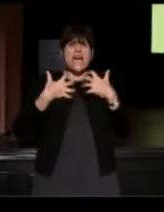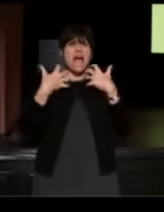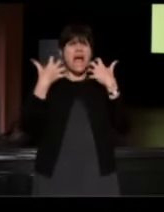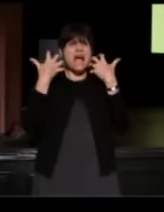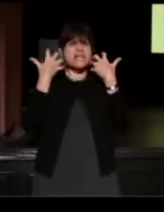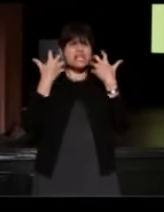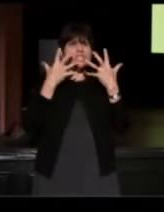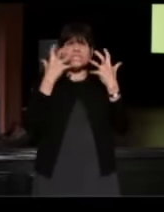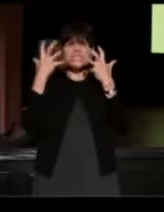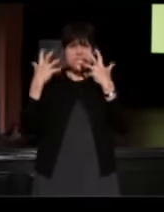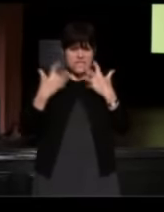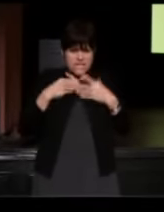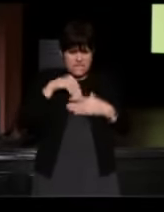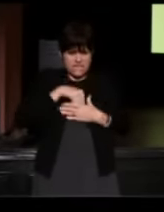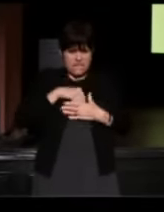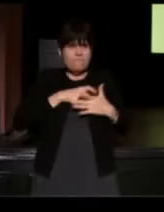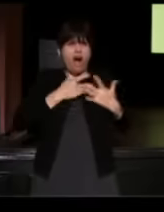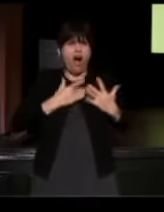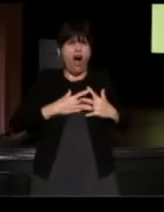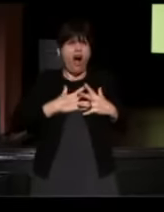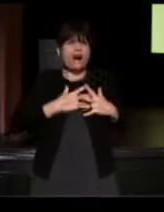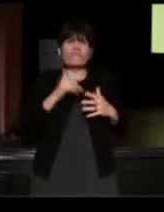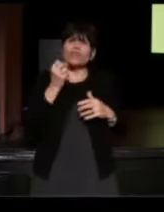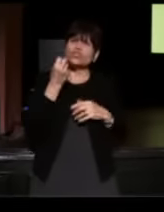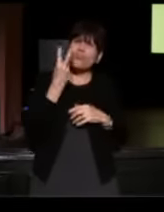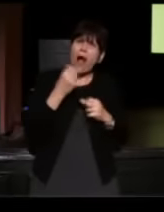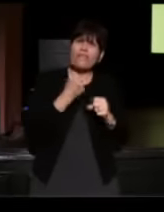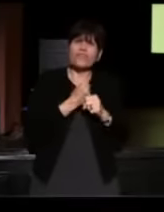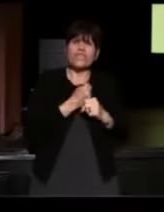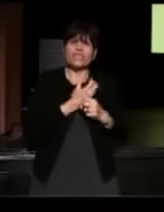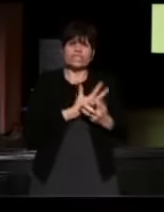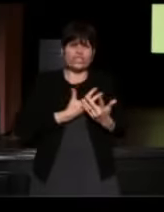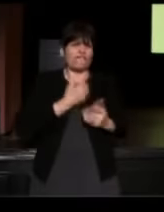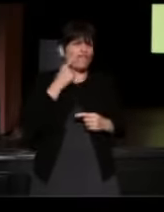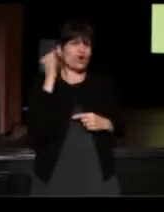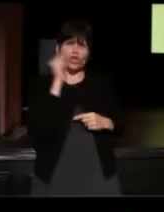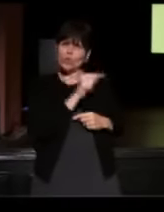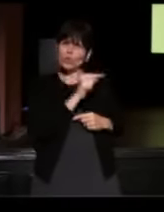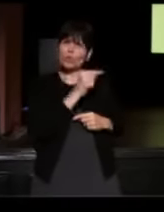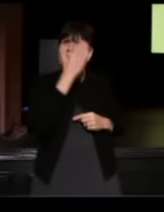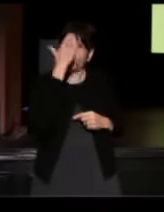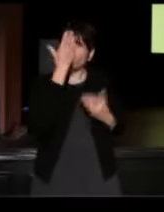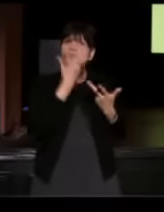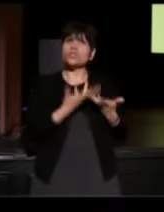all the stuff I had in my heart for 12 years for you, I knew it was over,